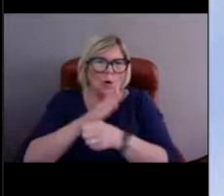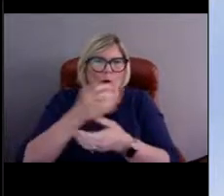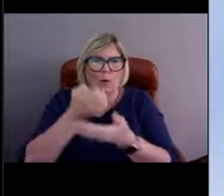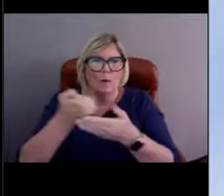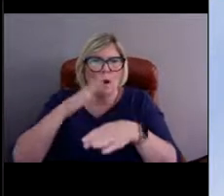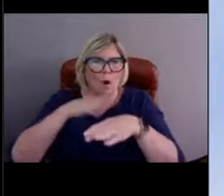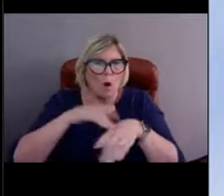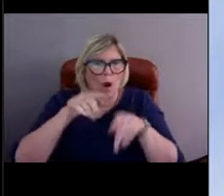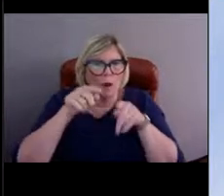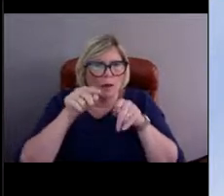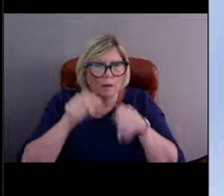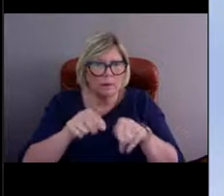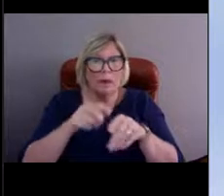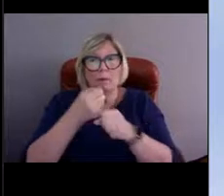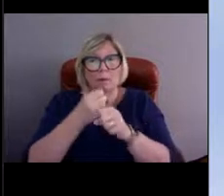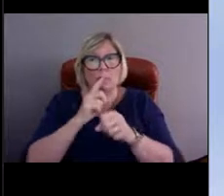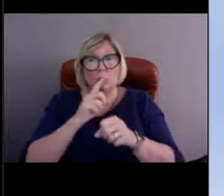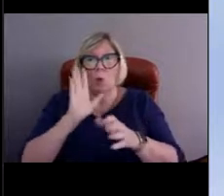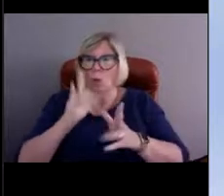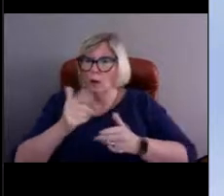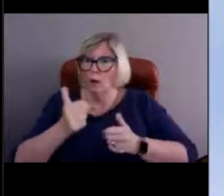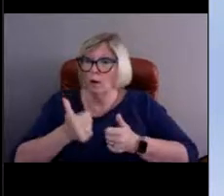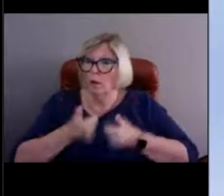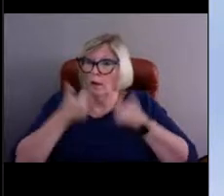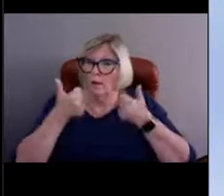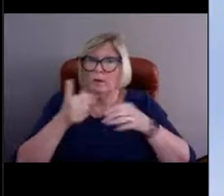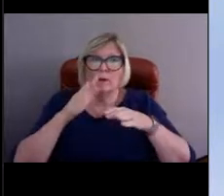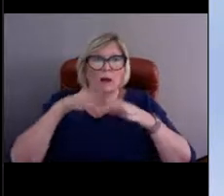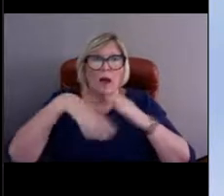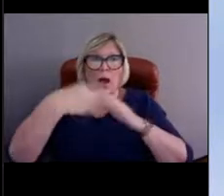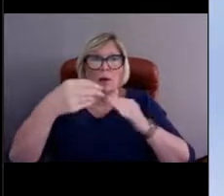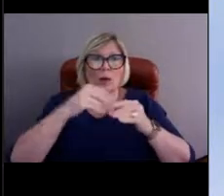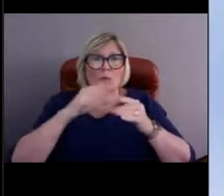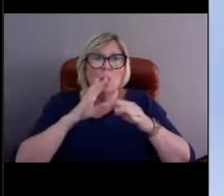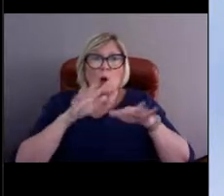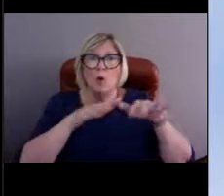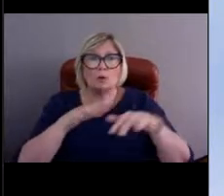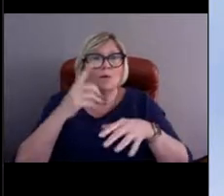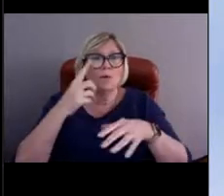and that it'll survive and live out in the ocean for many, many days and years to come.